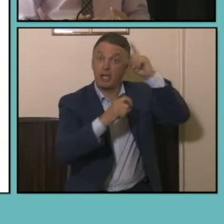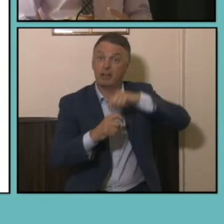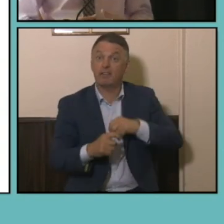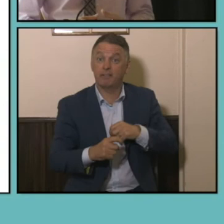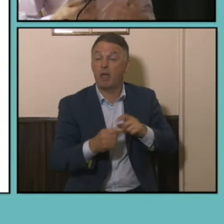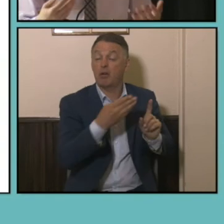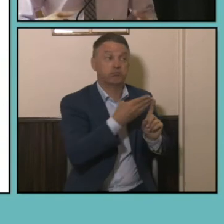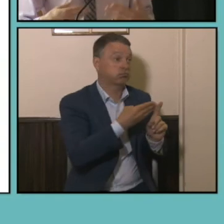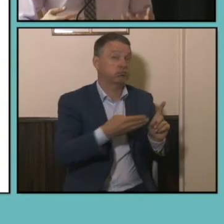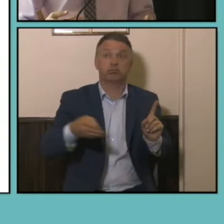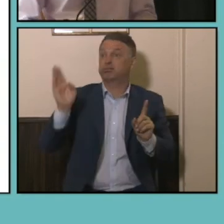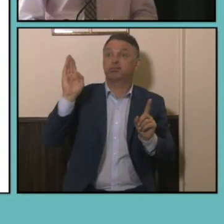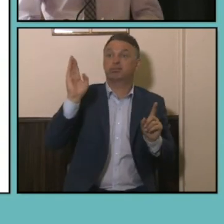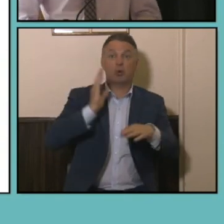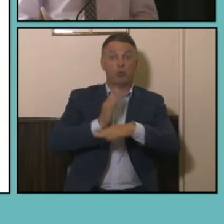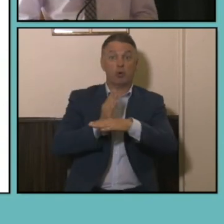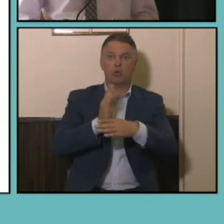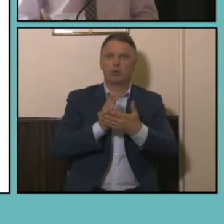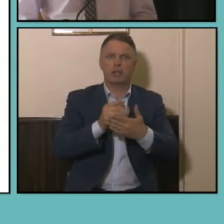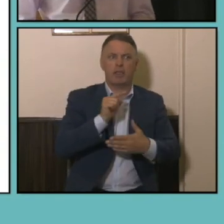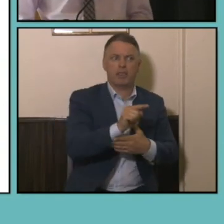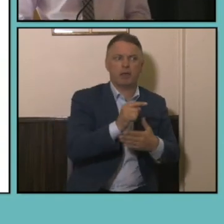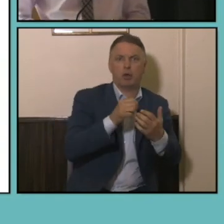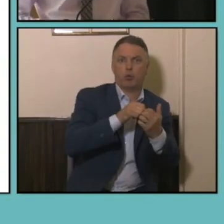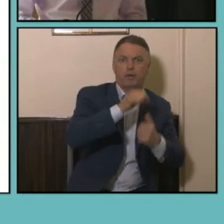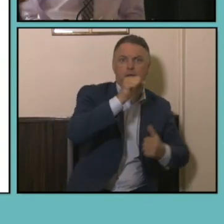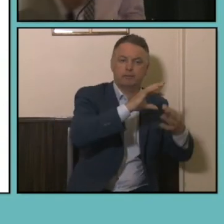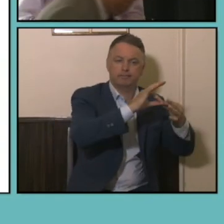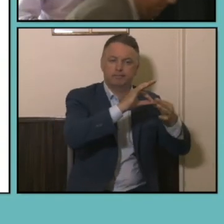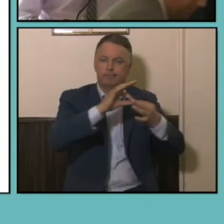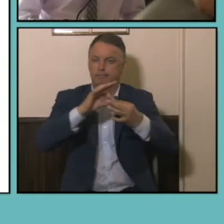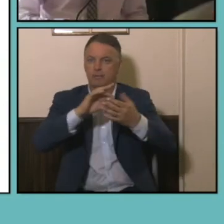like technically brilliant people that I've worked with at the ABS so it just